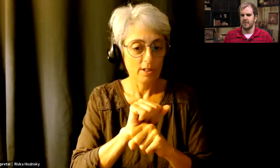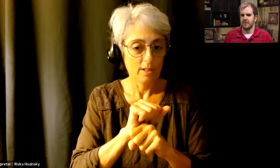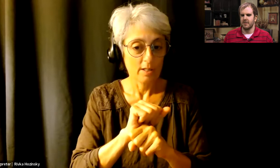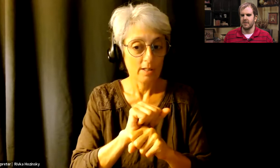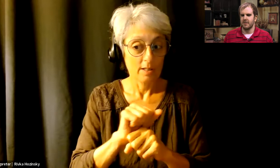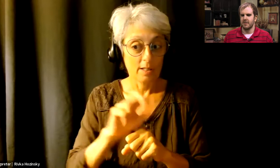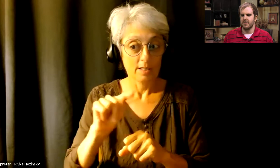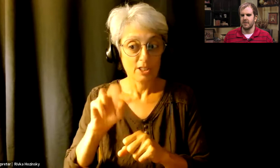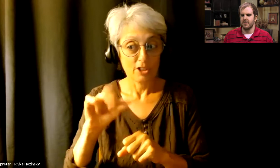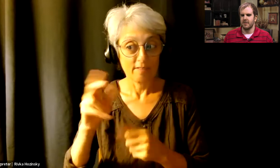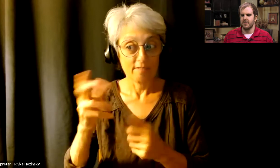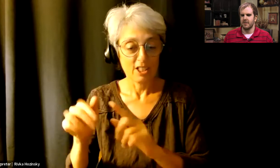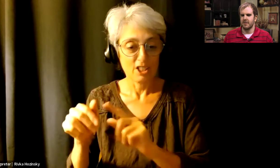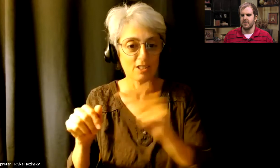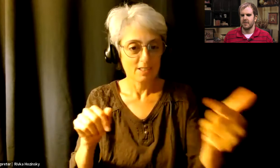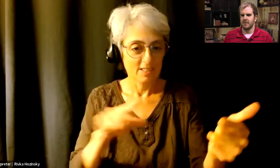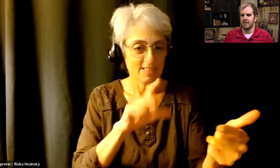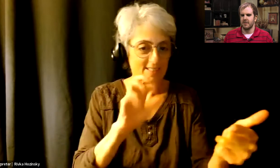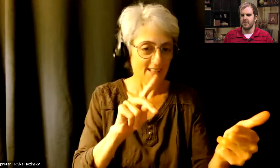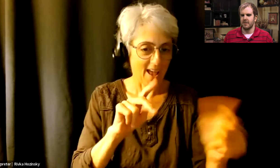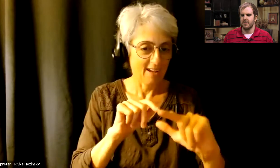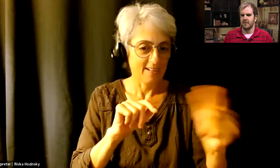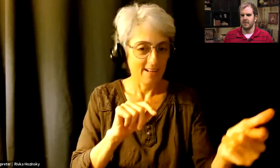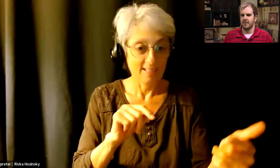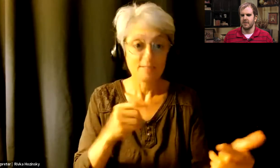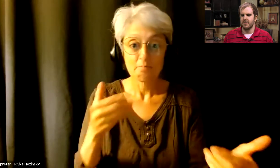Go right ahead Te Rina.